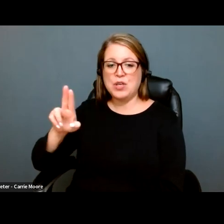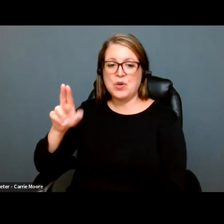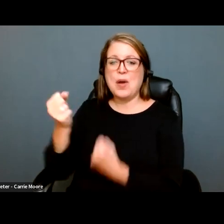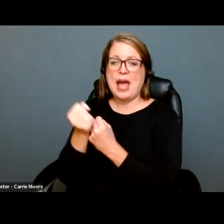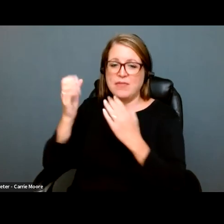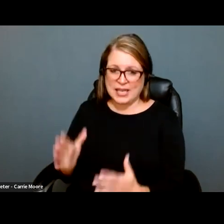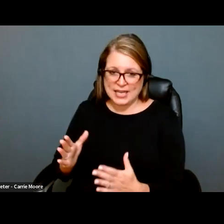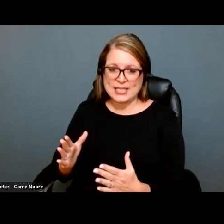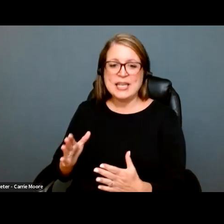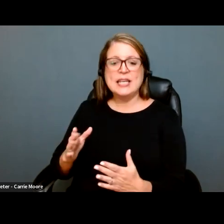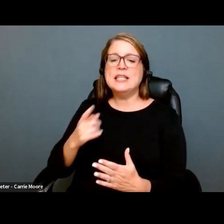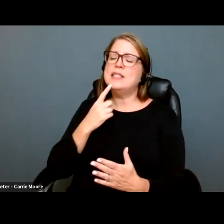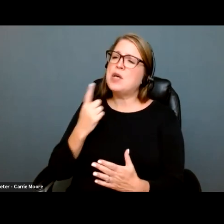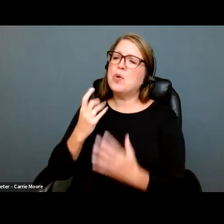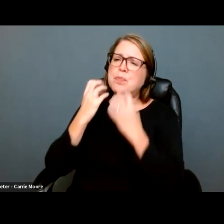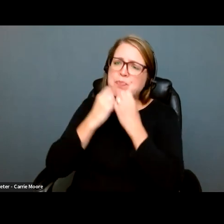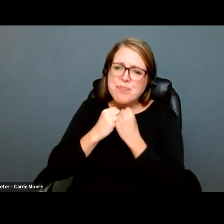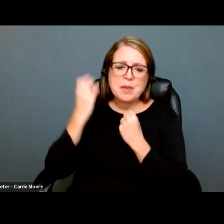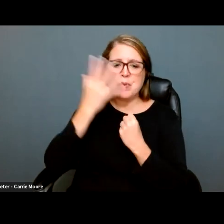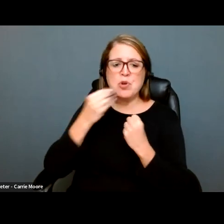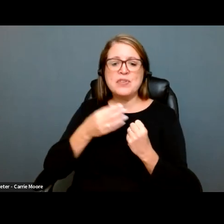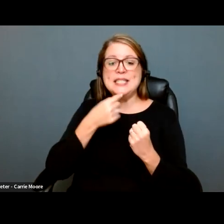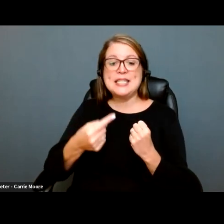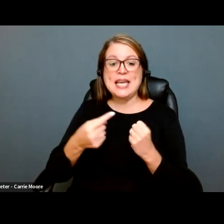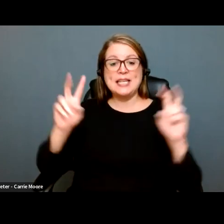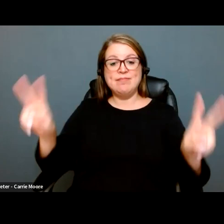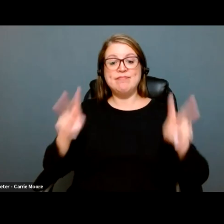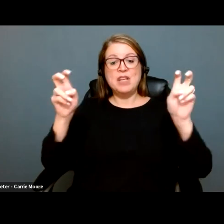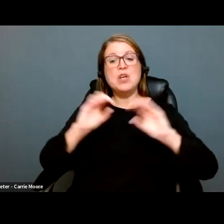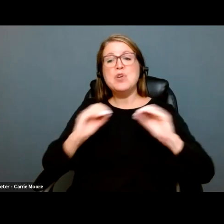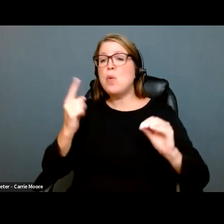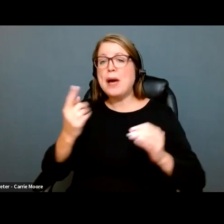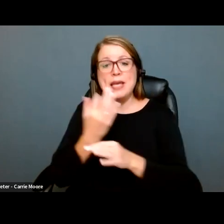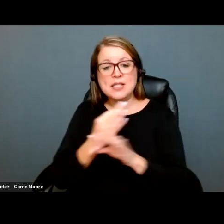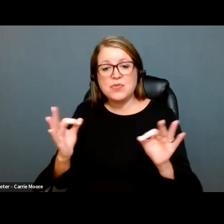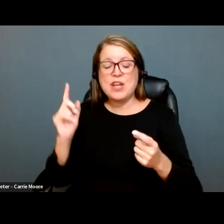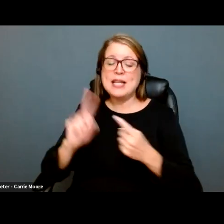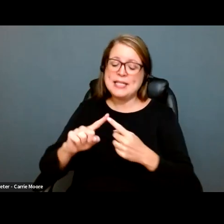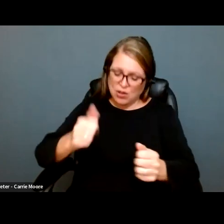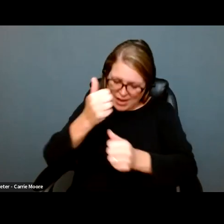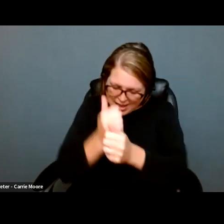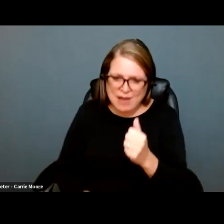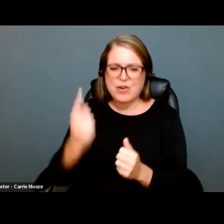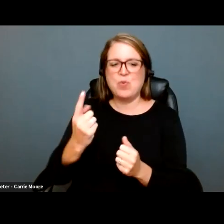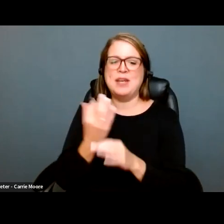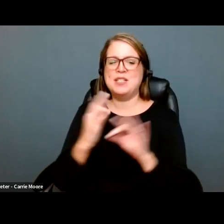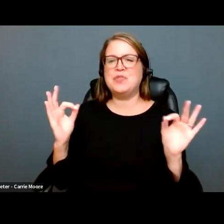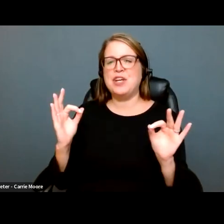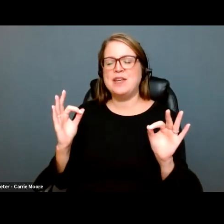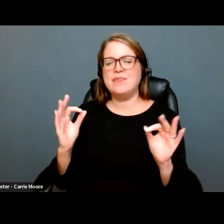As civil rights leader Fannie Lou Hamer so powerfully stated, “Nobody's free until everybody's free. ” Together, we can use our nobody's free until everybody's free. Together we can use our people power as community members.